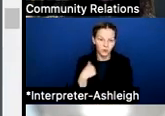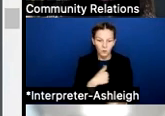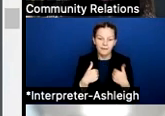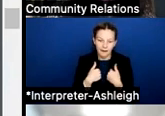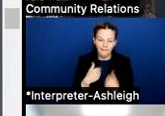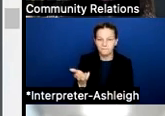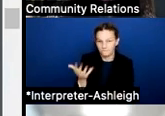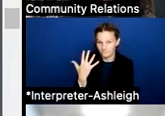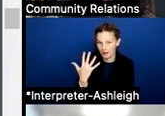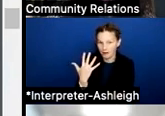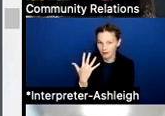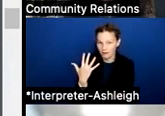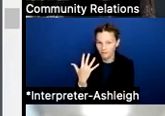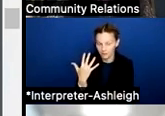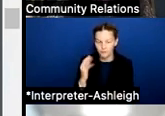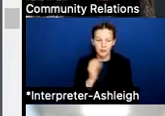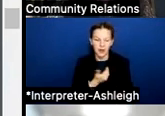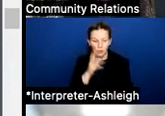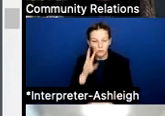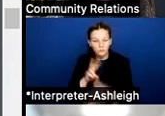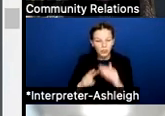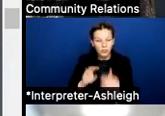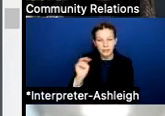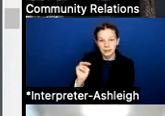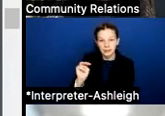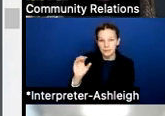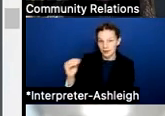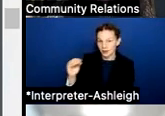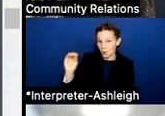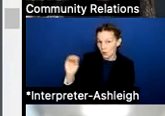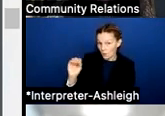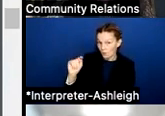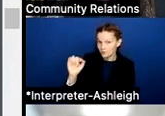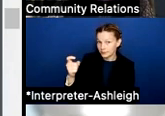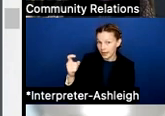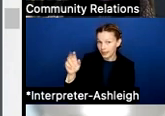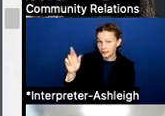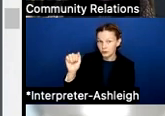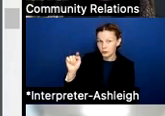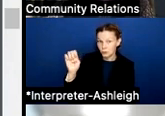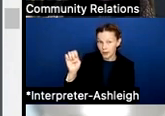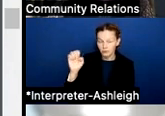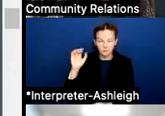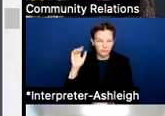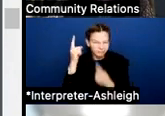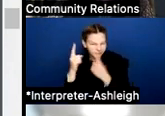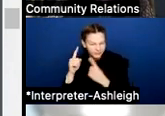So our projected M&O tax rate as of today, considering the maximum compress rate, is 71.03.